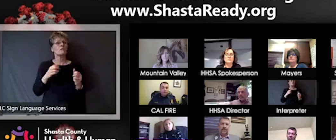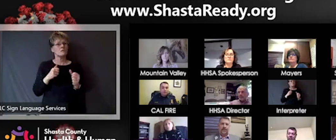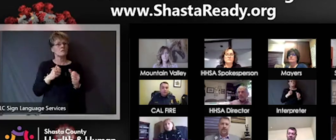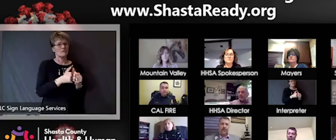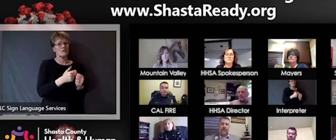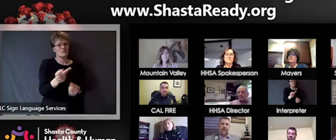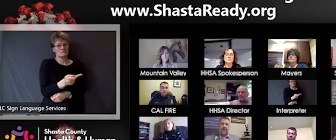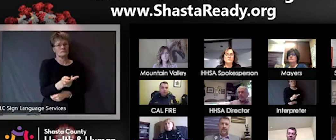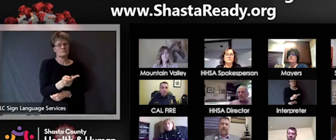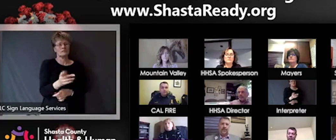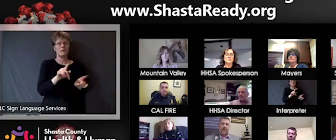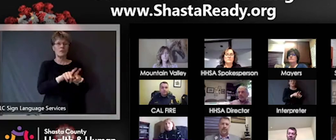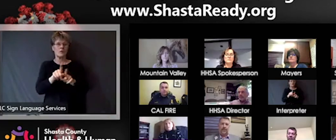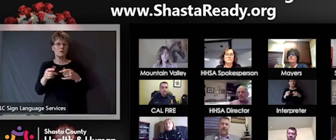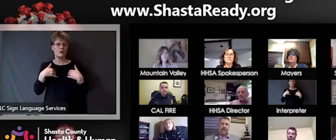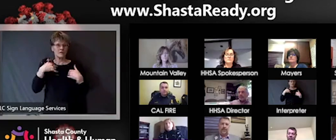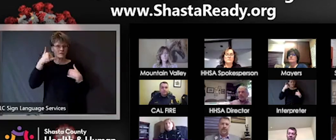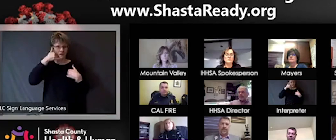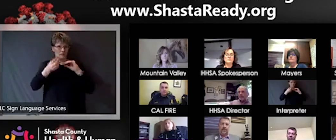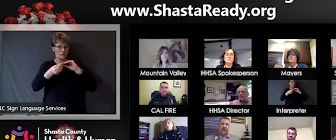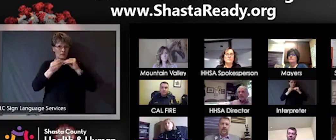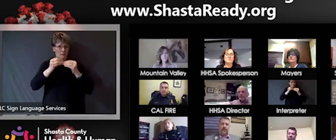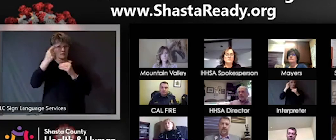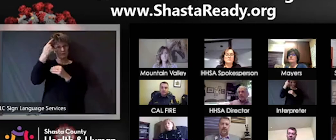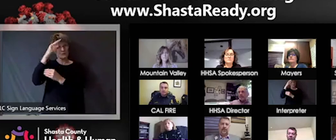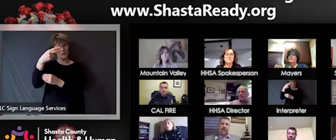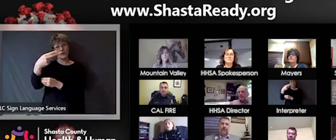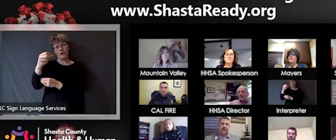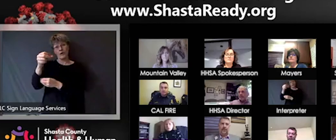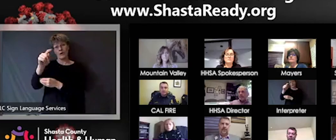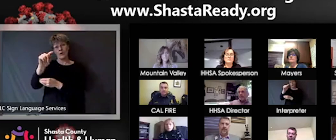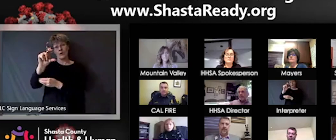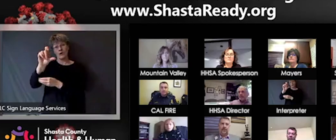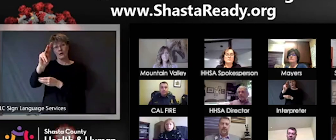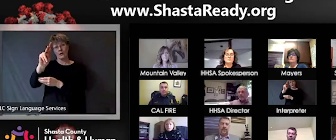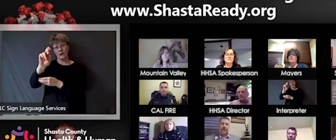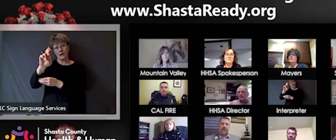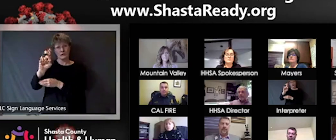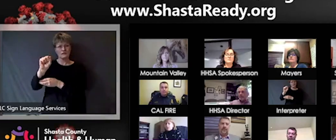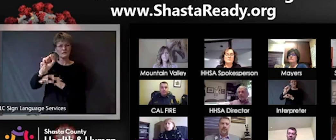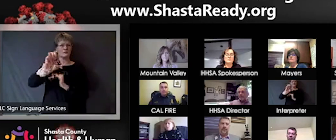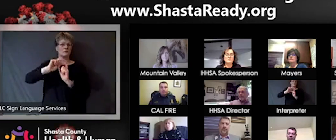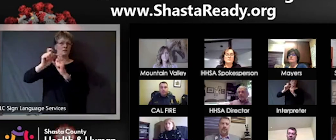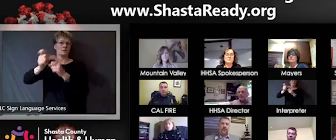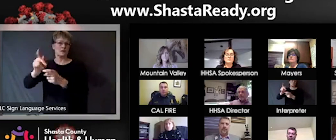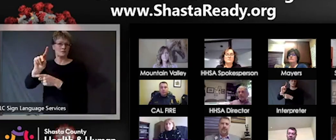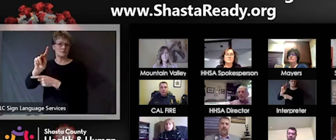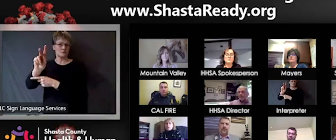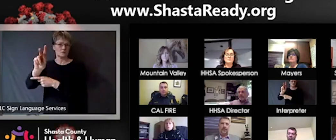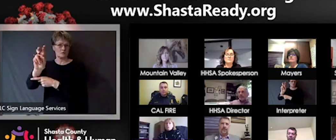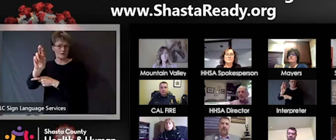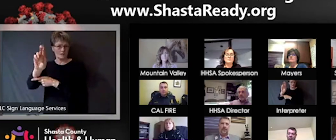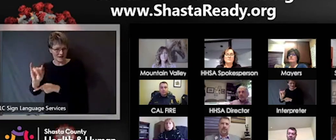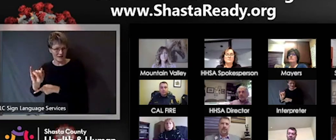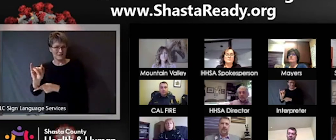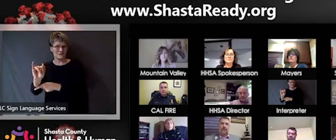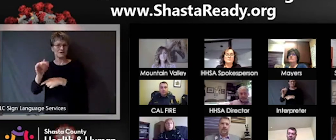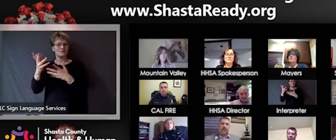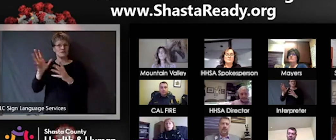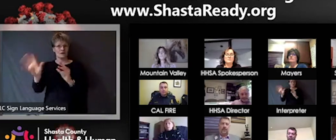for some hotlines that I'm going to give it to Kerri so that we can put on our website for folks if they just need somebody to talk with. The state is